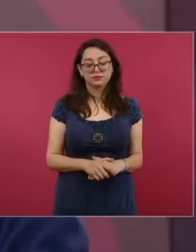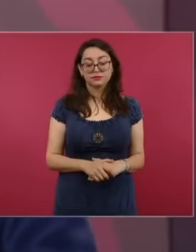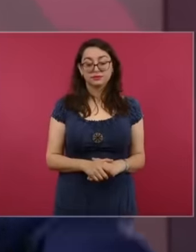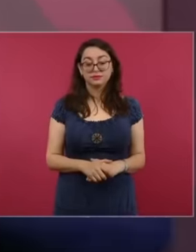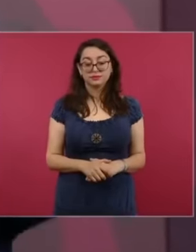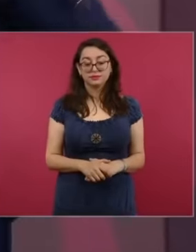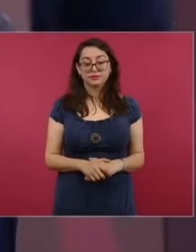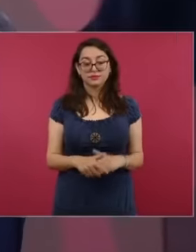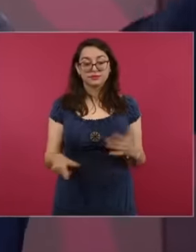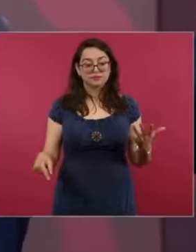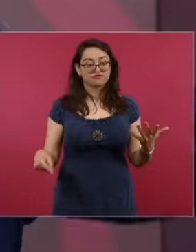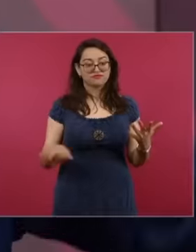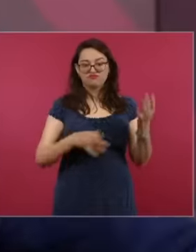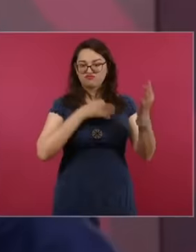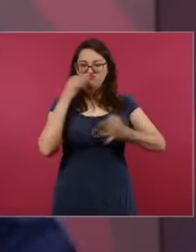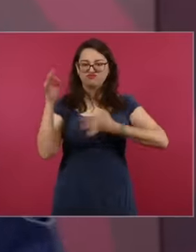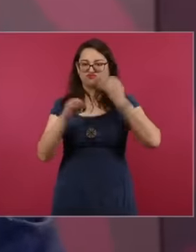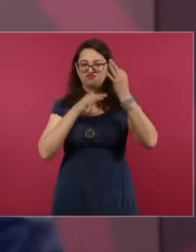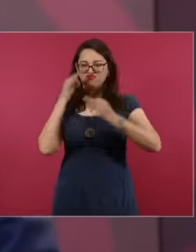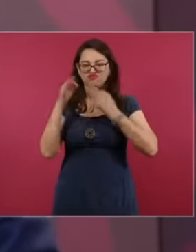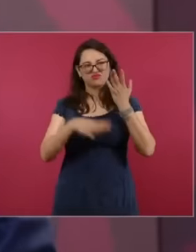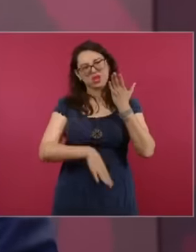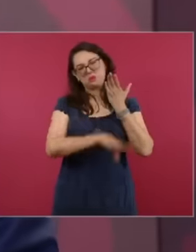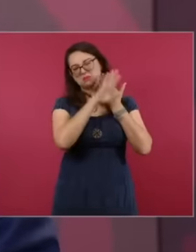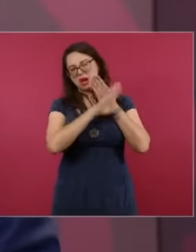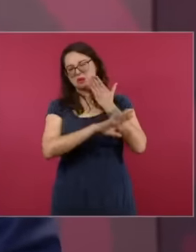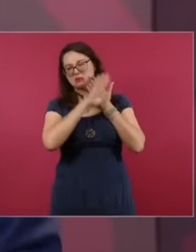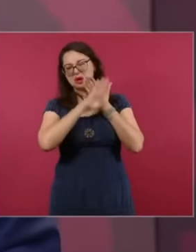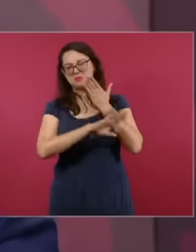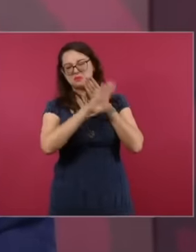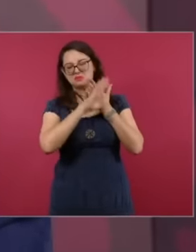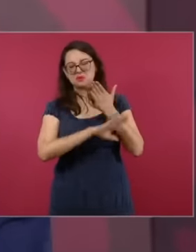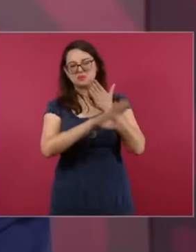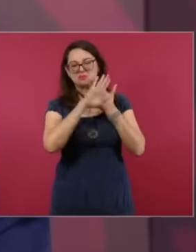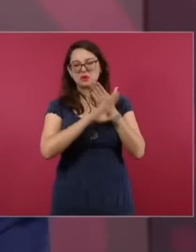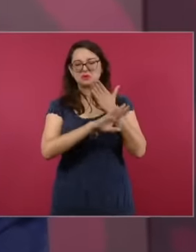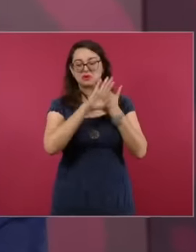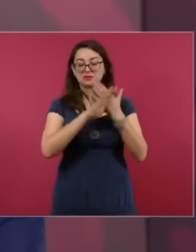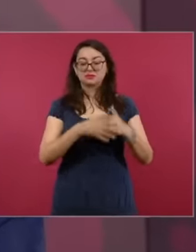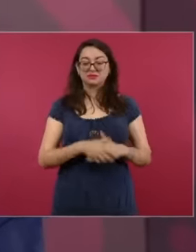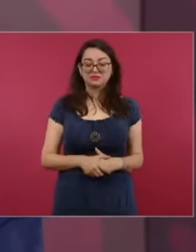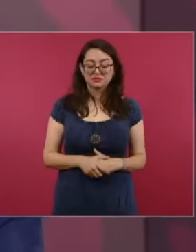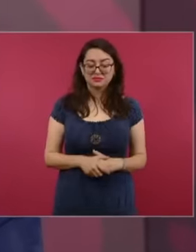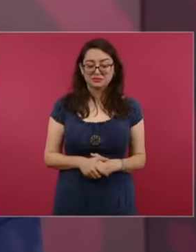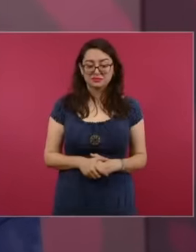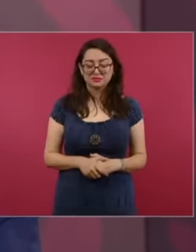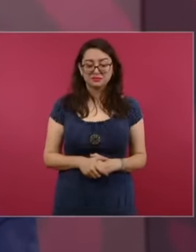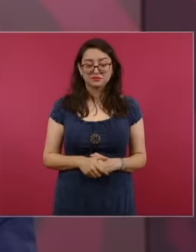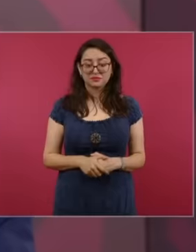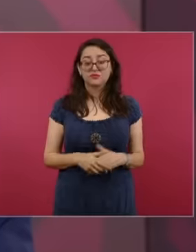an entire campaign They believe that we are sucking our